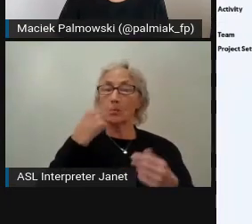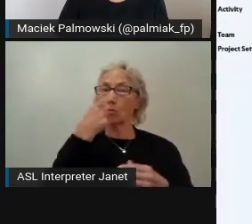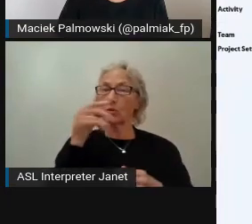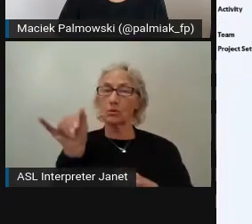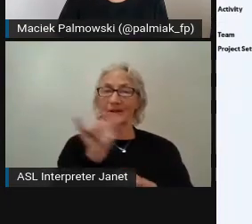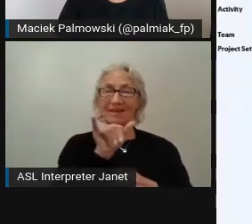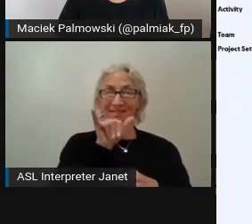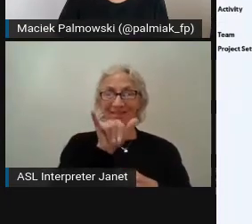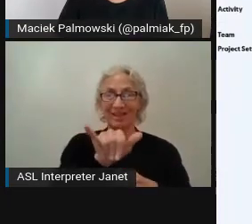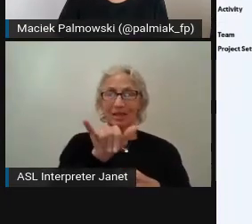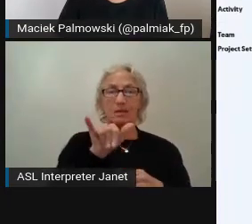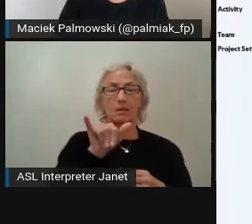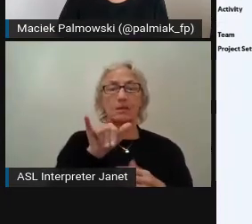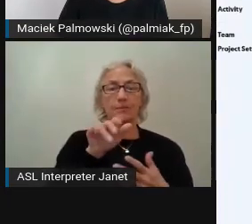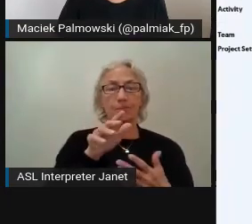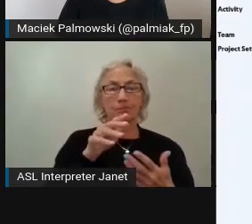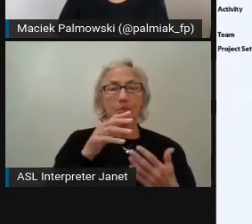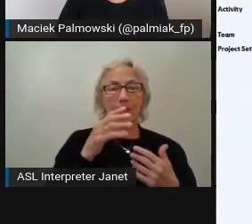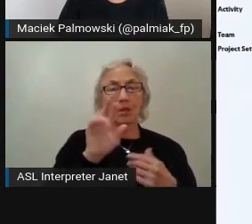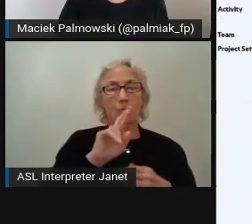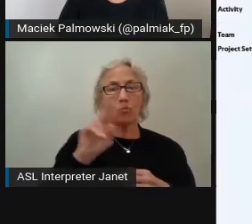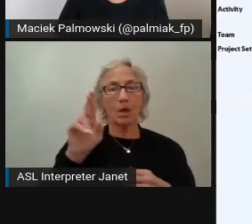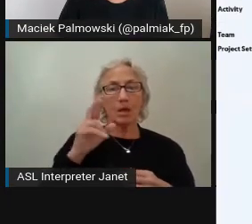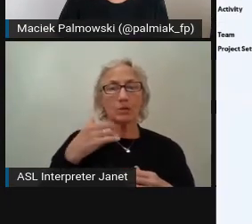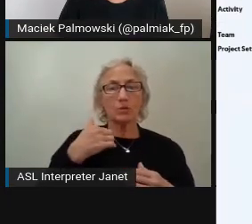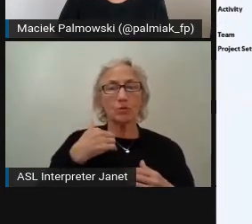On the right we still have nothing changed, the acts like it was,